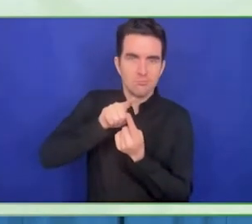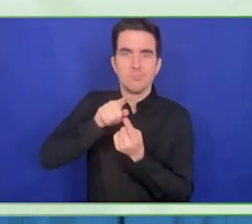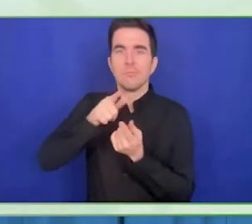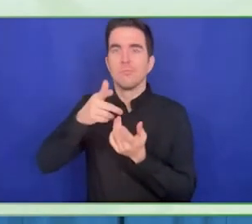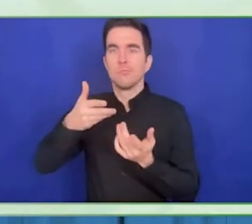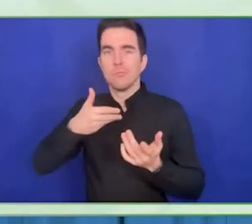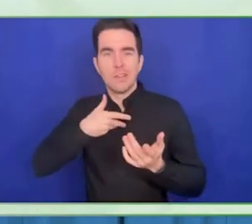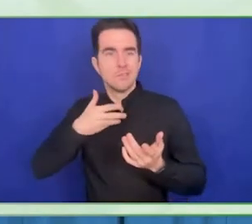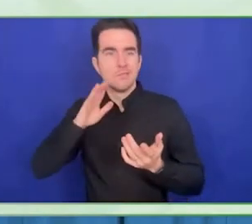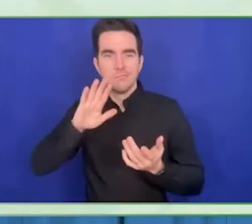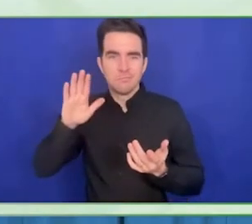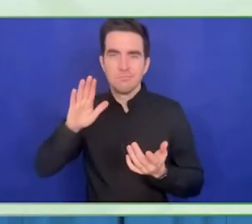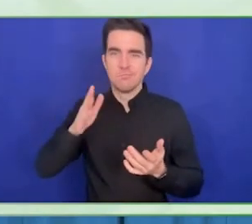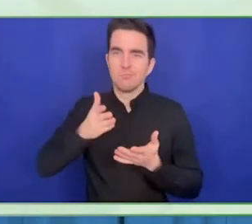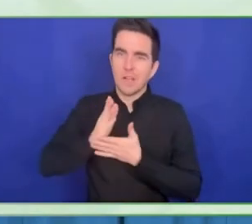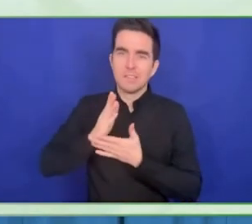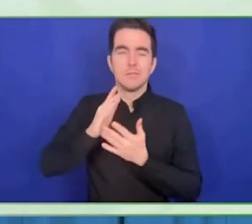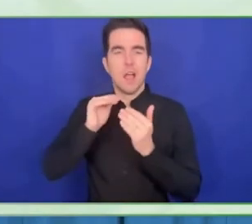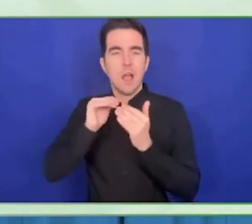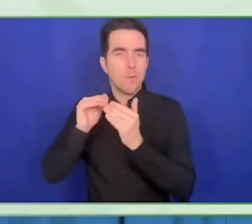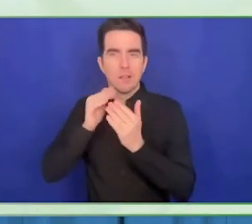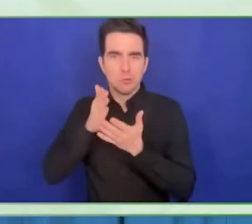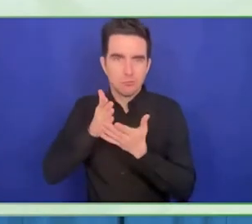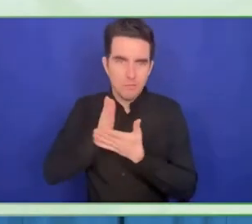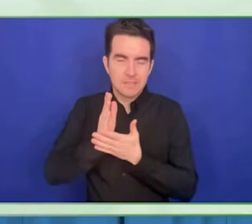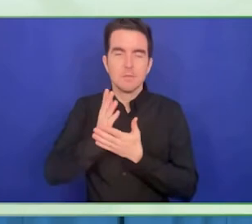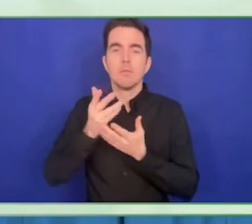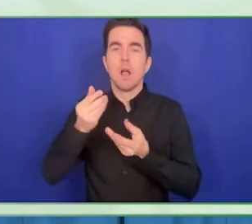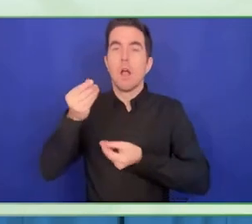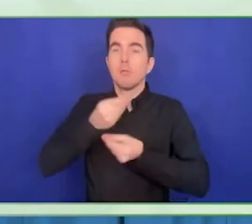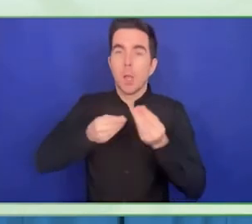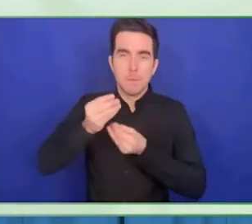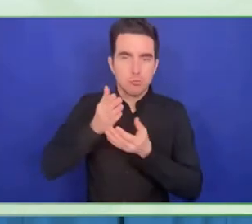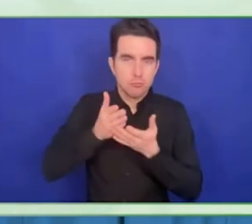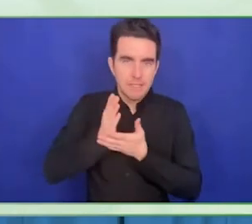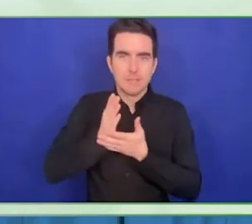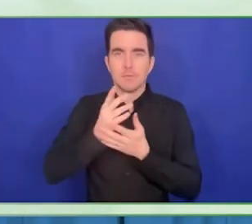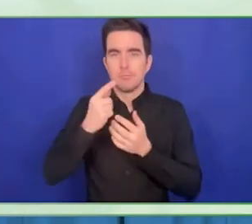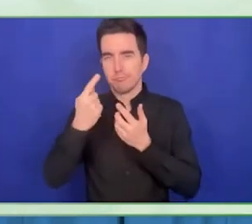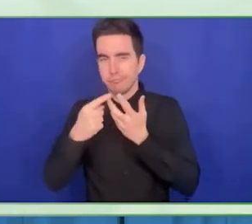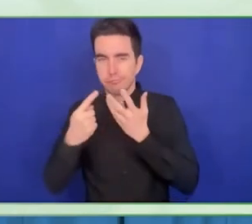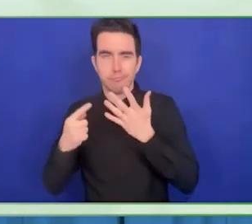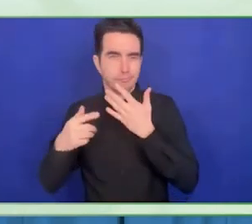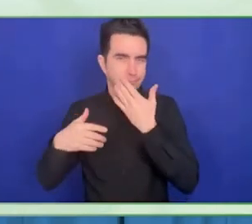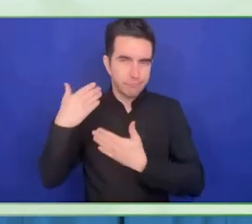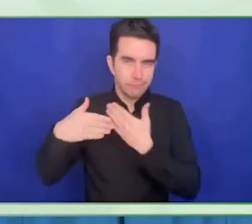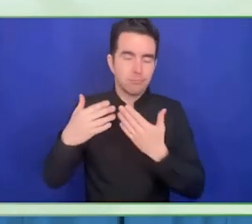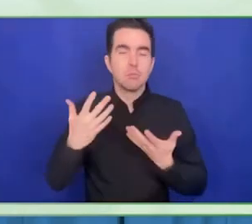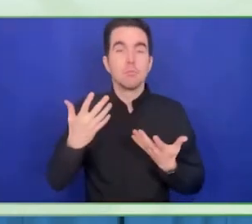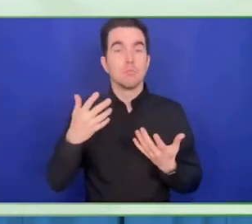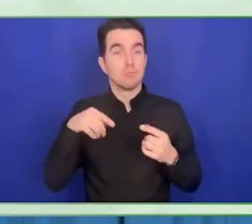the intersectionality with the gender equality and disability. I'm going to ask you to stop there.